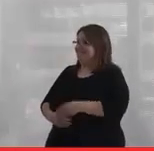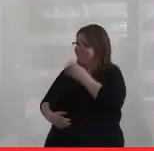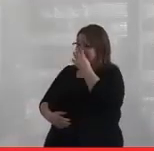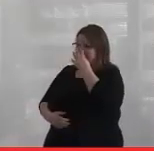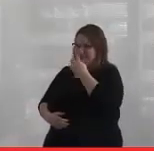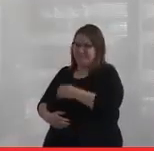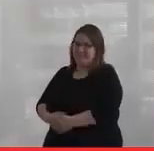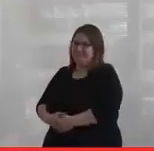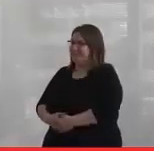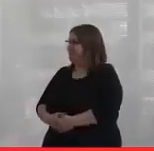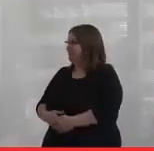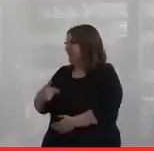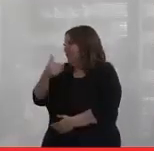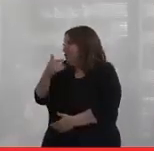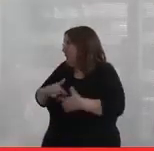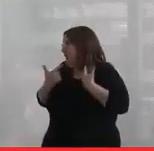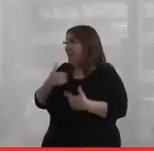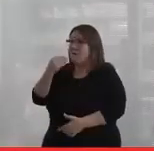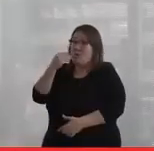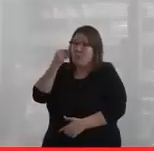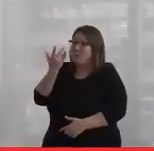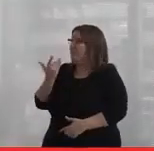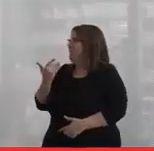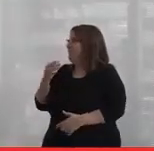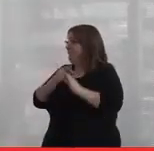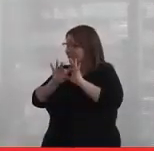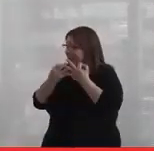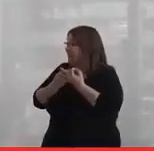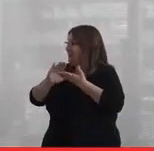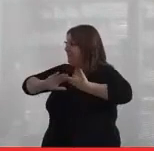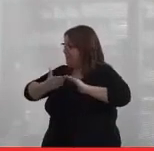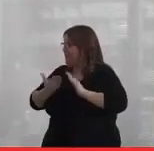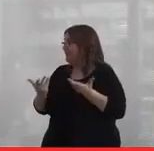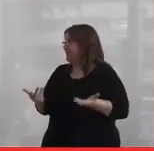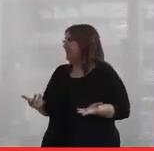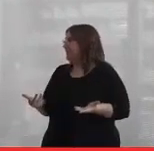I have a good life. I have a home for my family and the community,